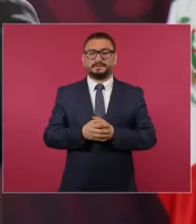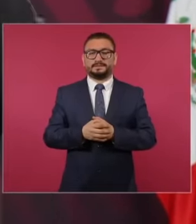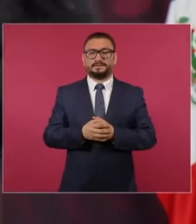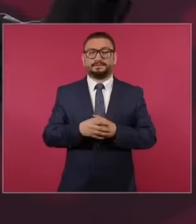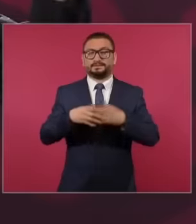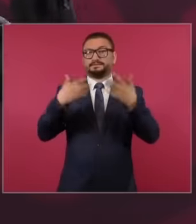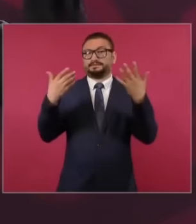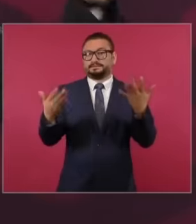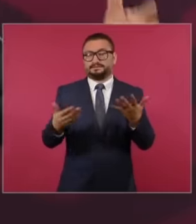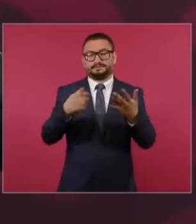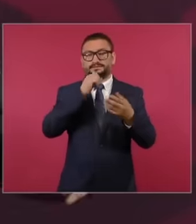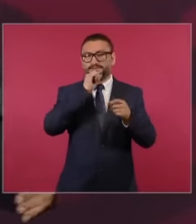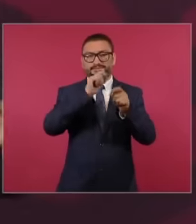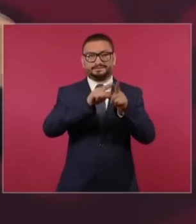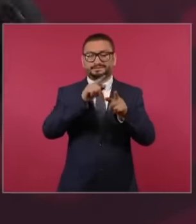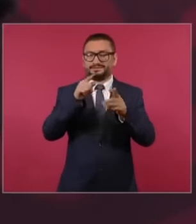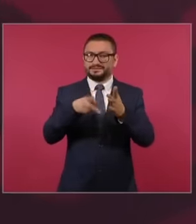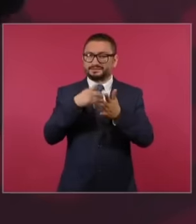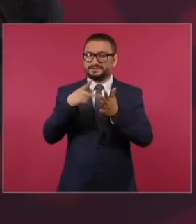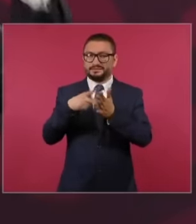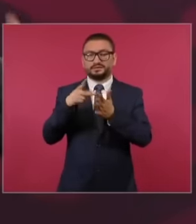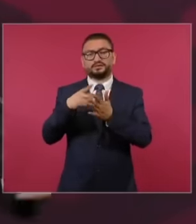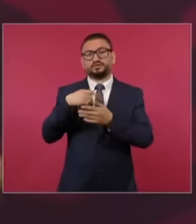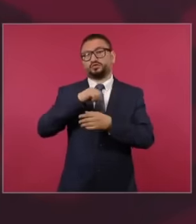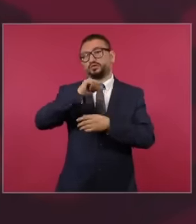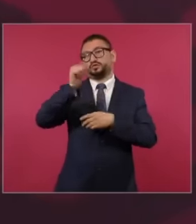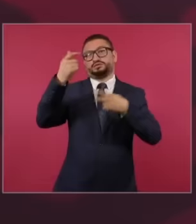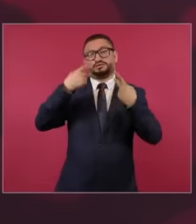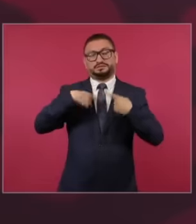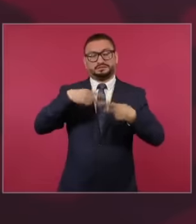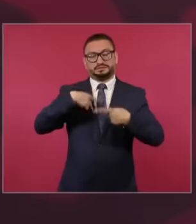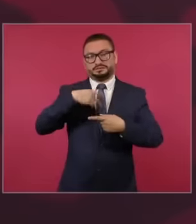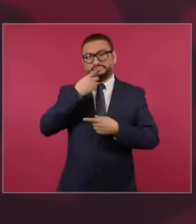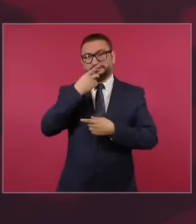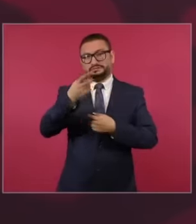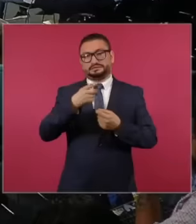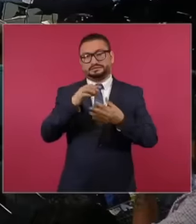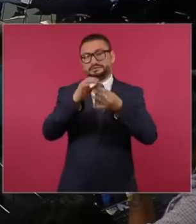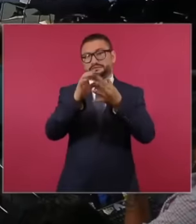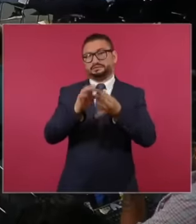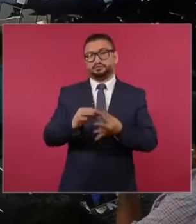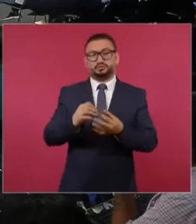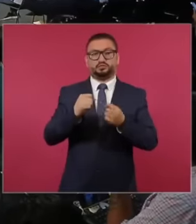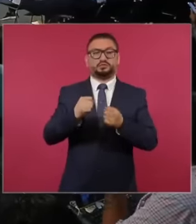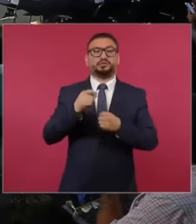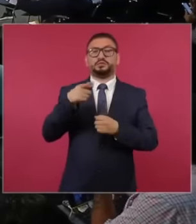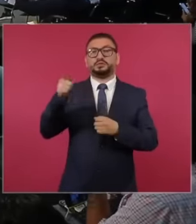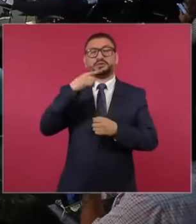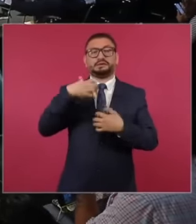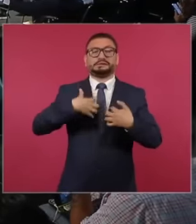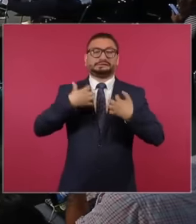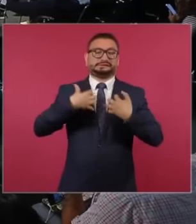and like this and I don't want to talk about others who are not very influential because they get quite angry because